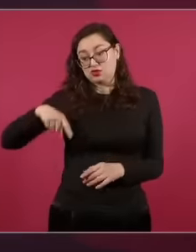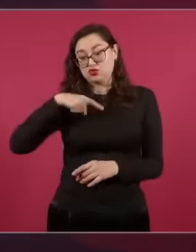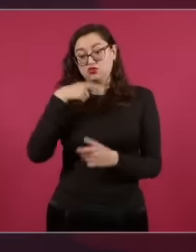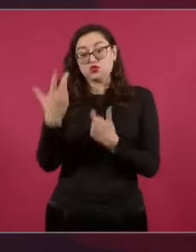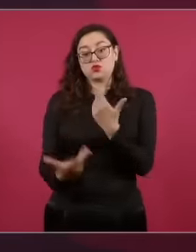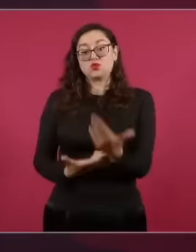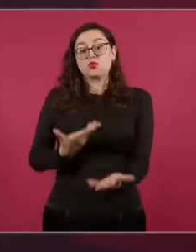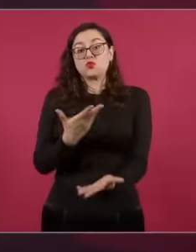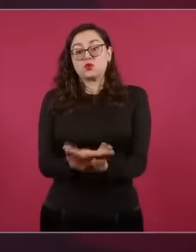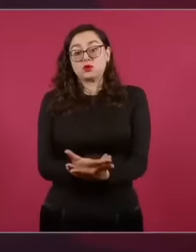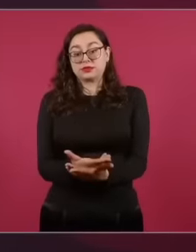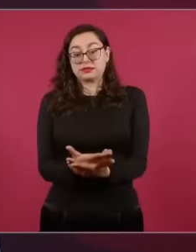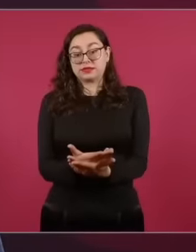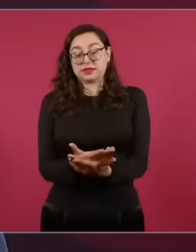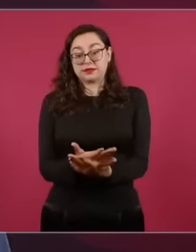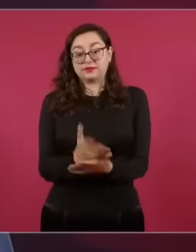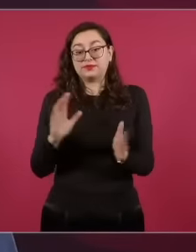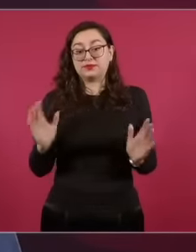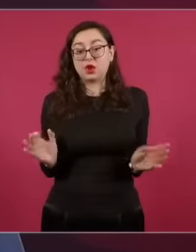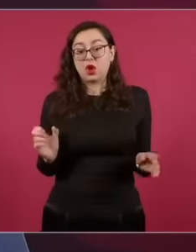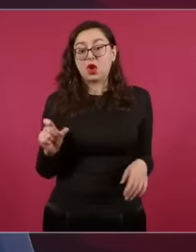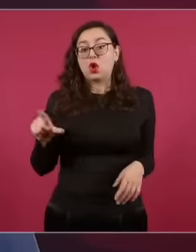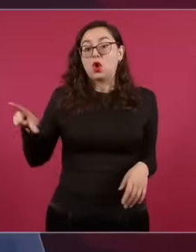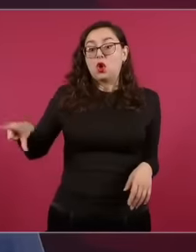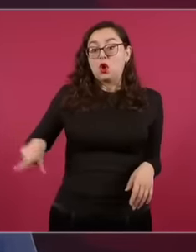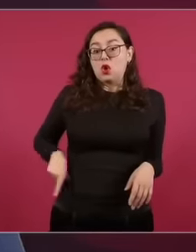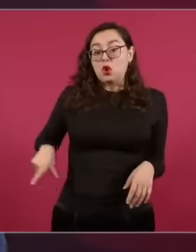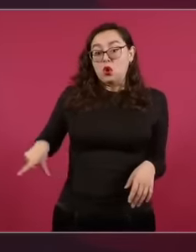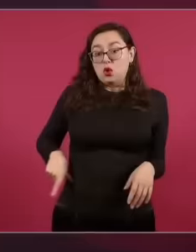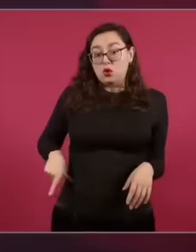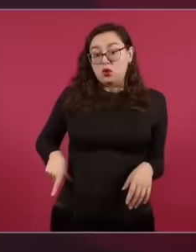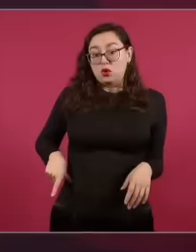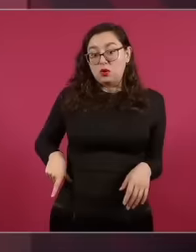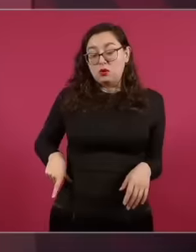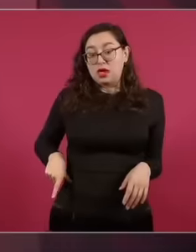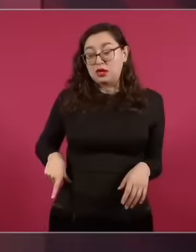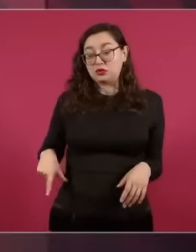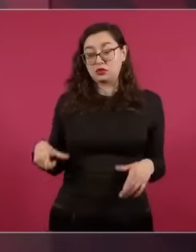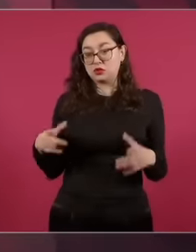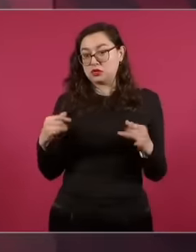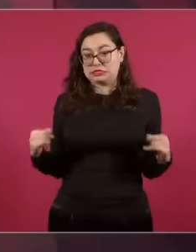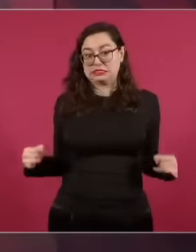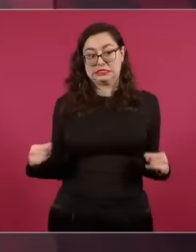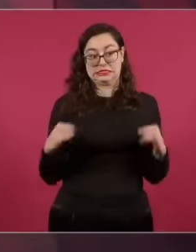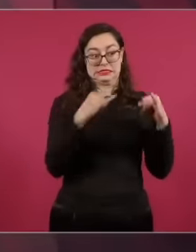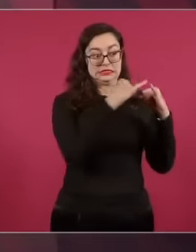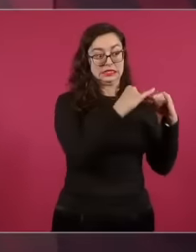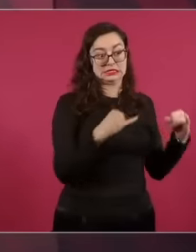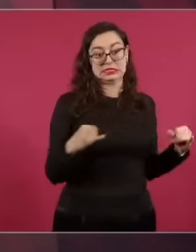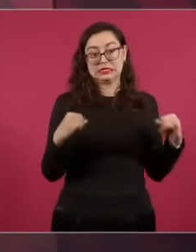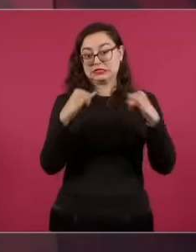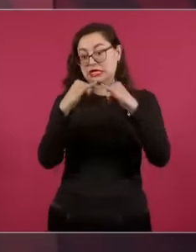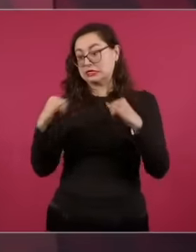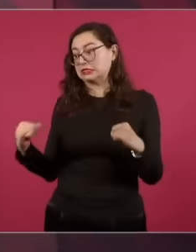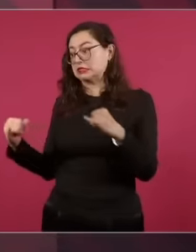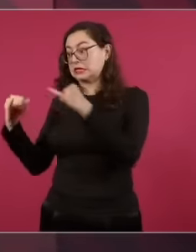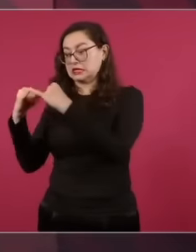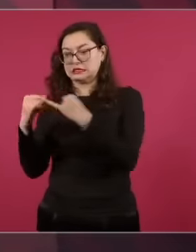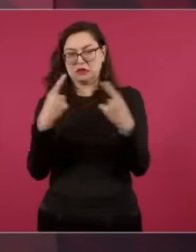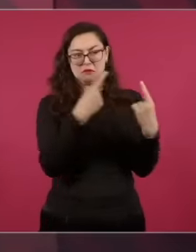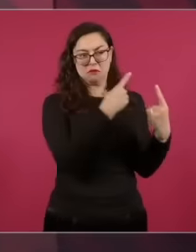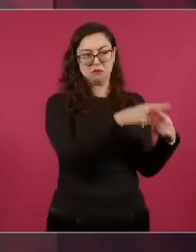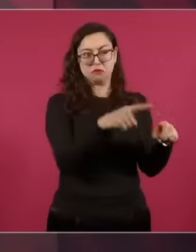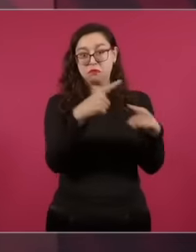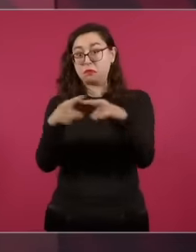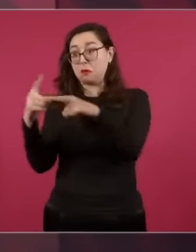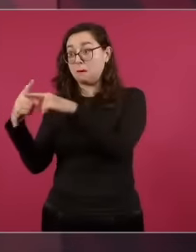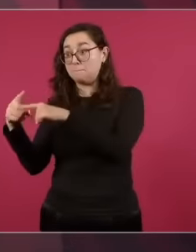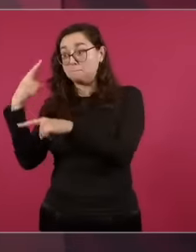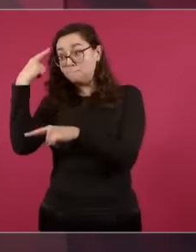factional governing body, that is, only for one group for one